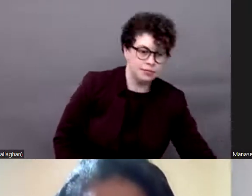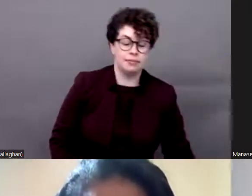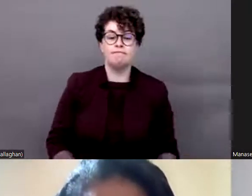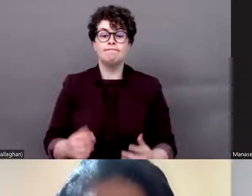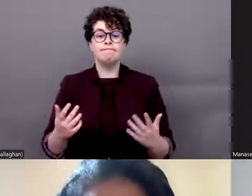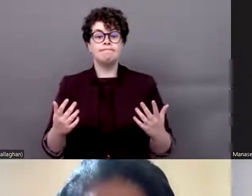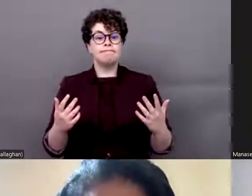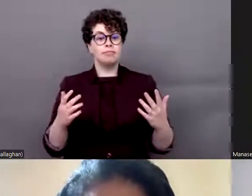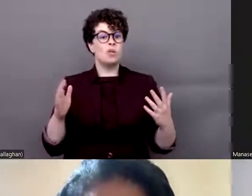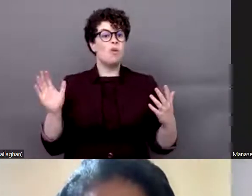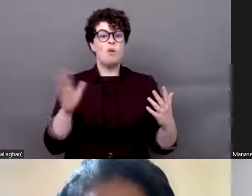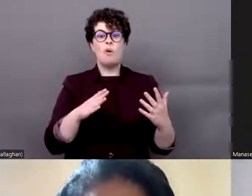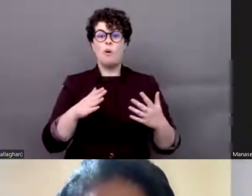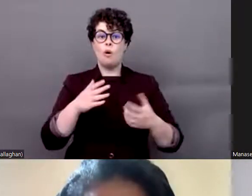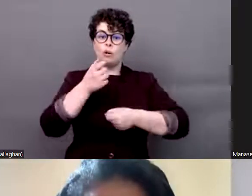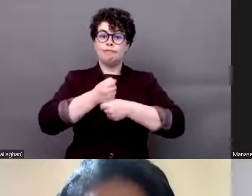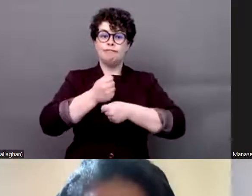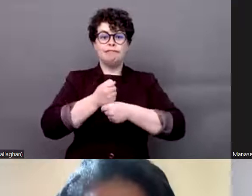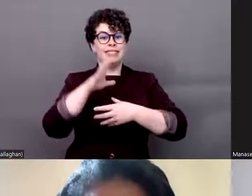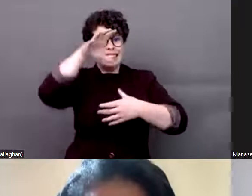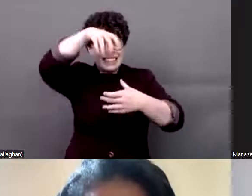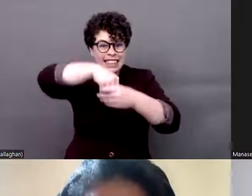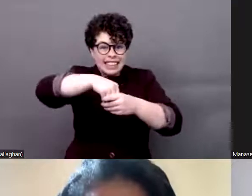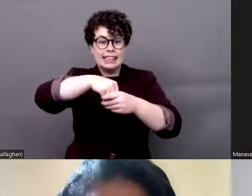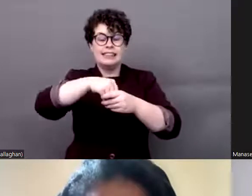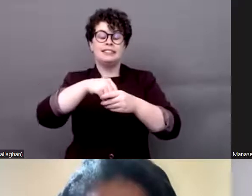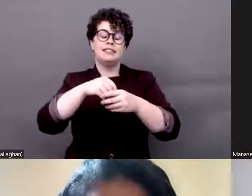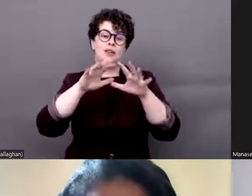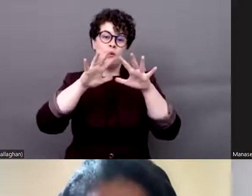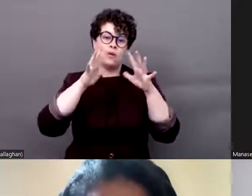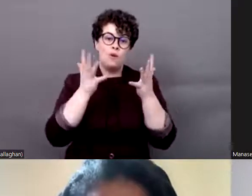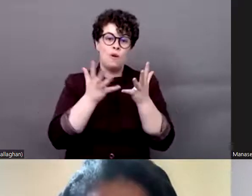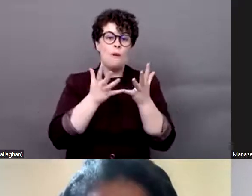of the indigenous global network